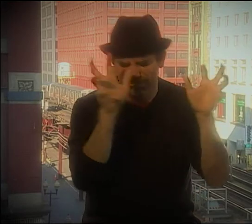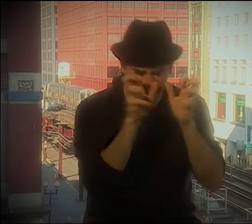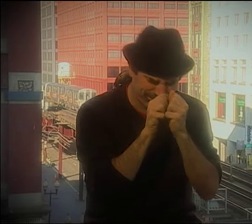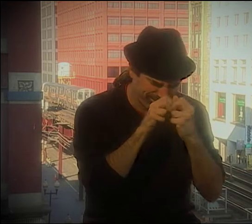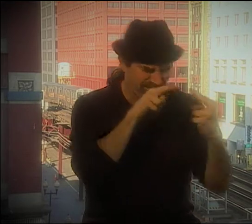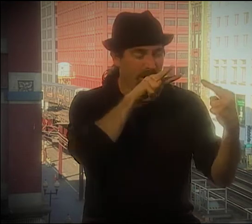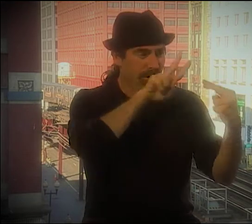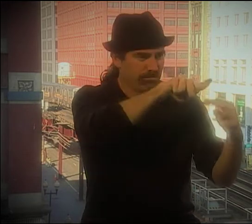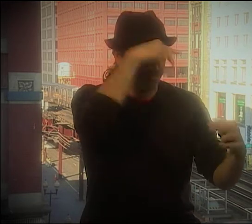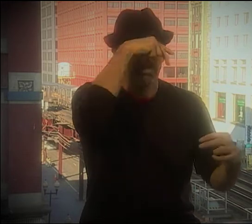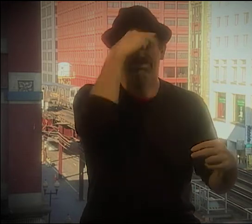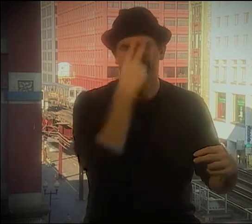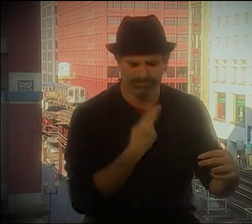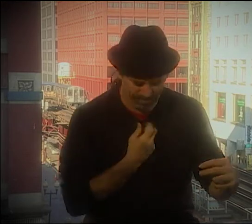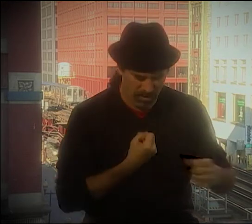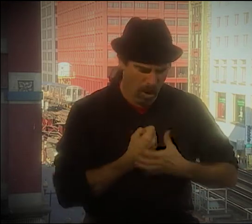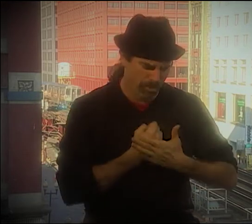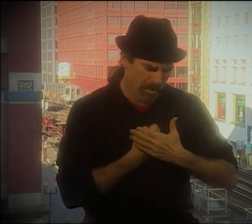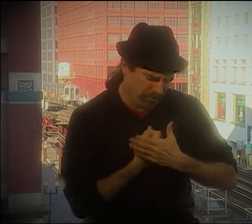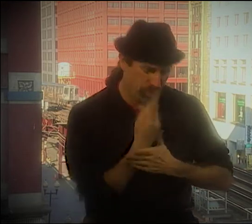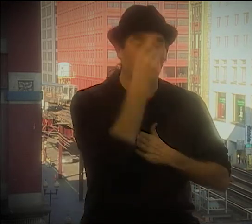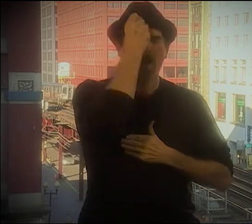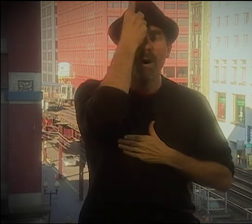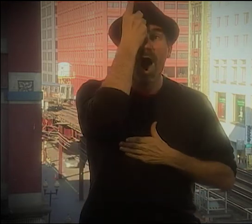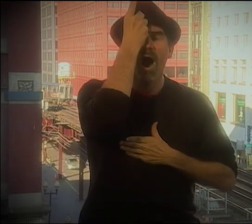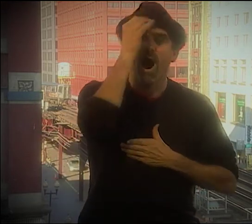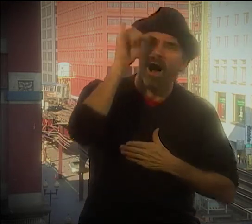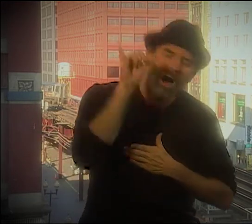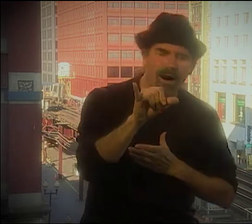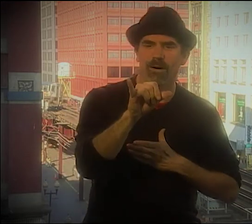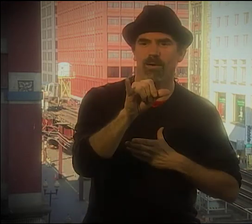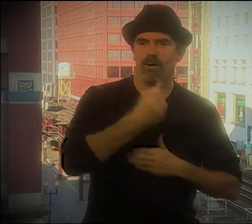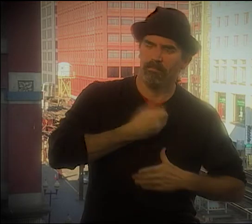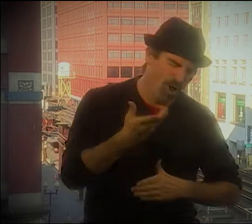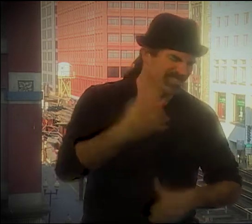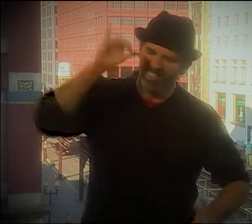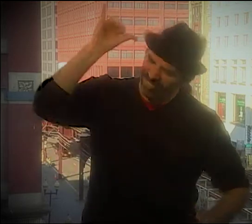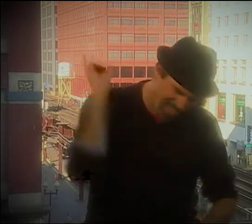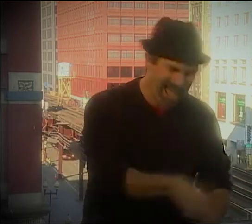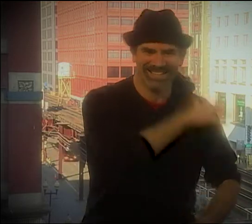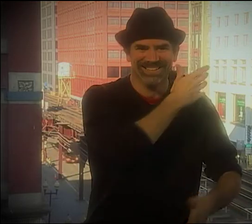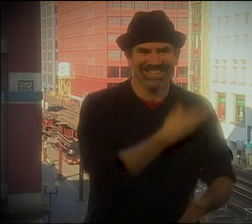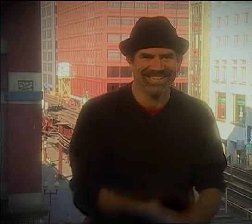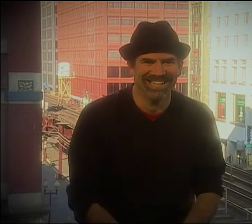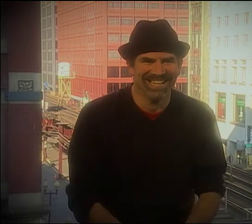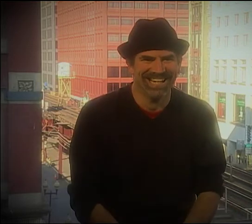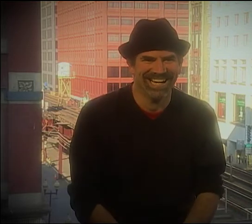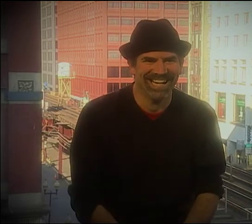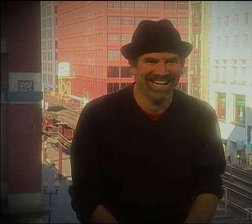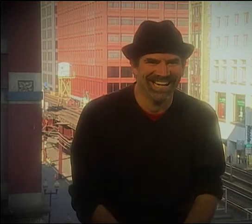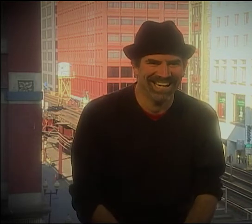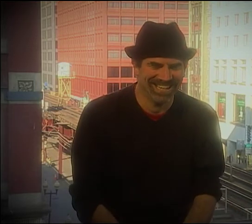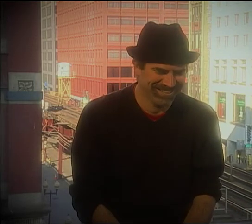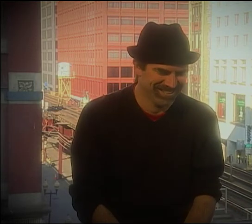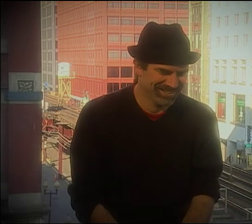AND THE MOON, YOU KNOW, ALL OF CREATION AND THEN FINALLY THERE'S A BABY THERE SCREAMING AND IT GROWS ALL OUT, AND IT